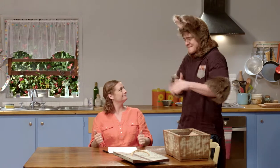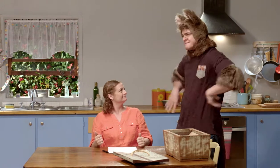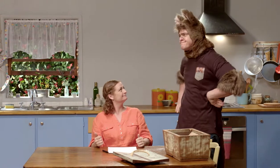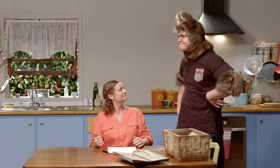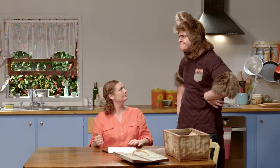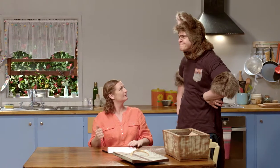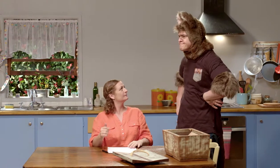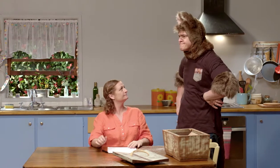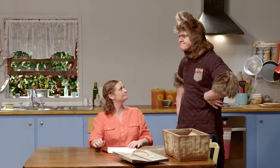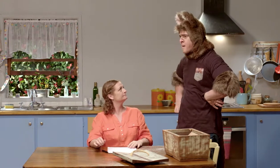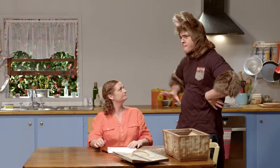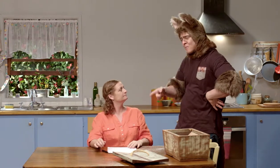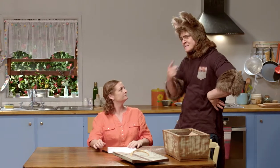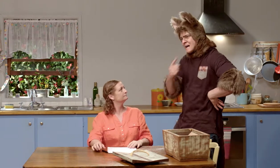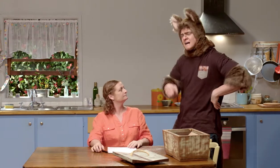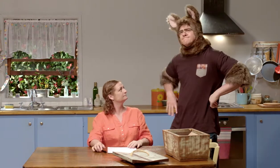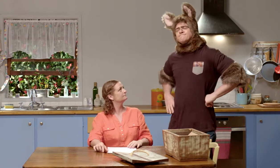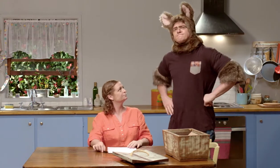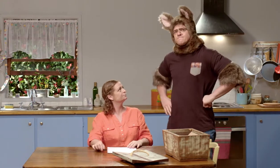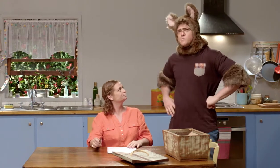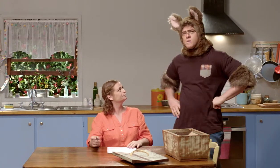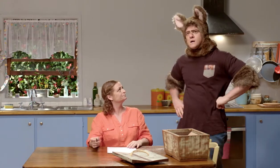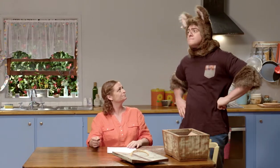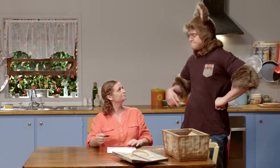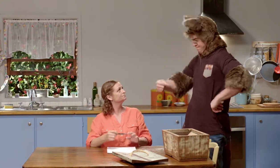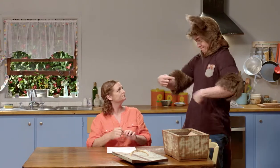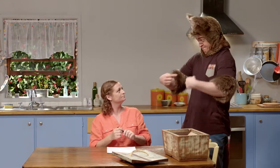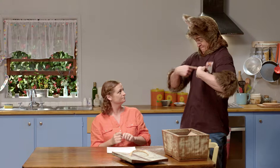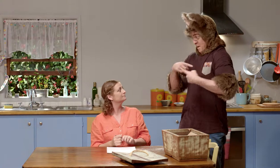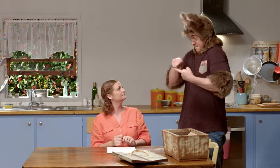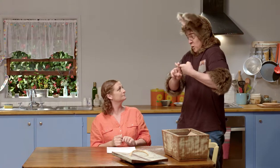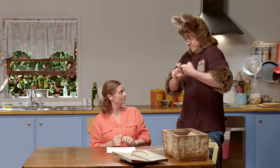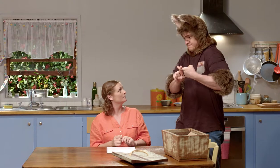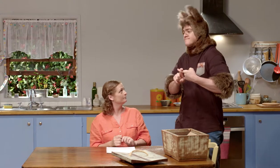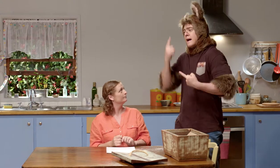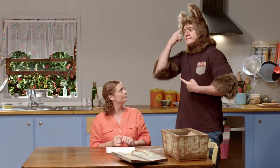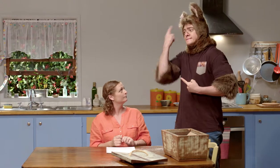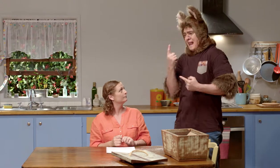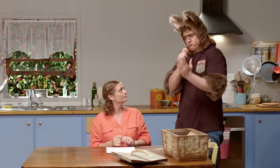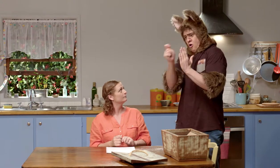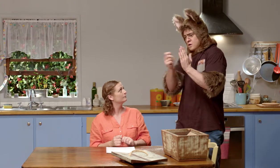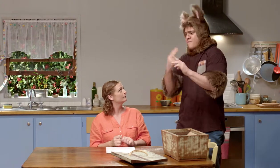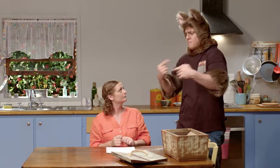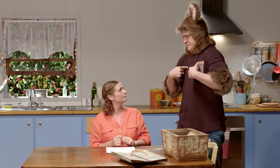Hmm. What do I say, though? Hmm. You can say, it's Possum here,